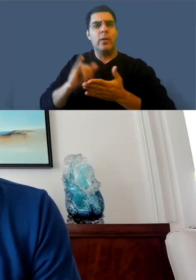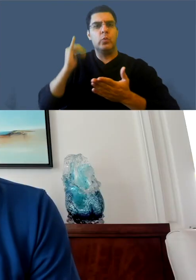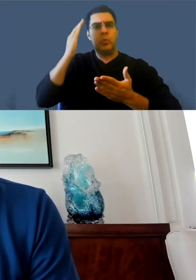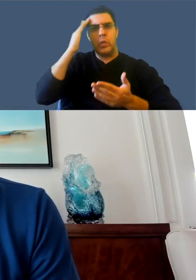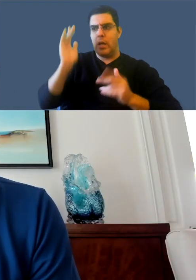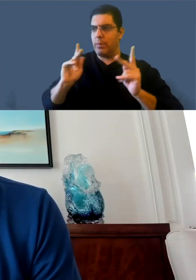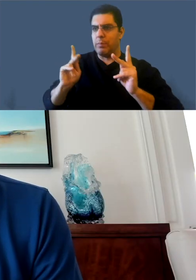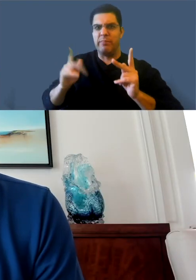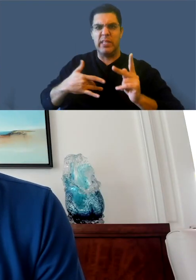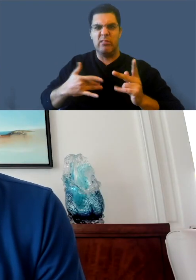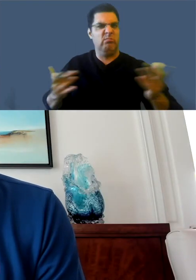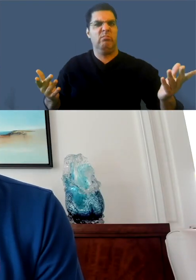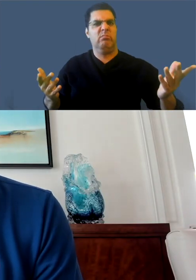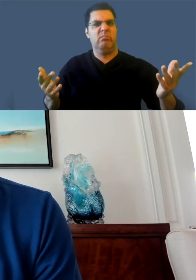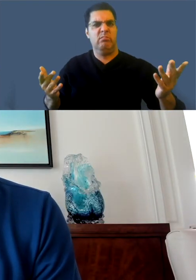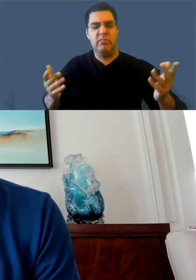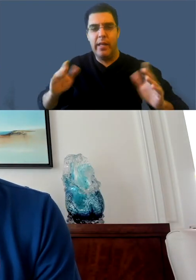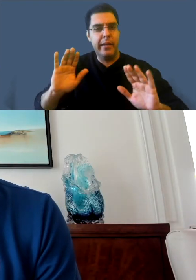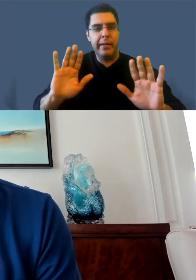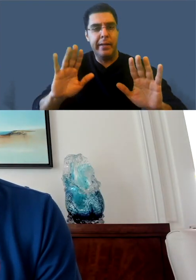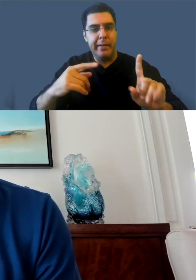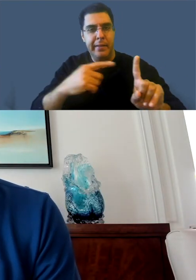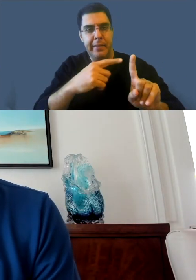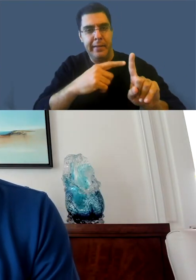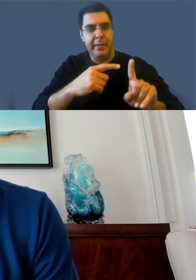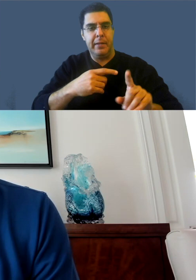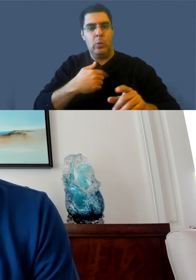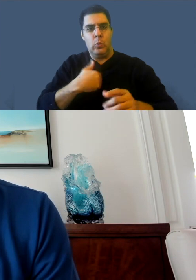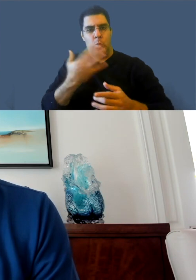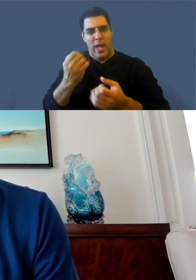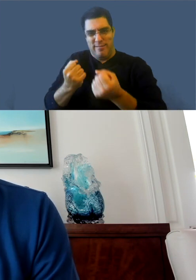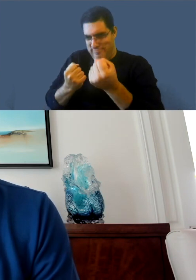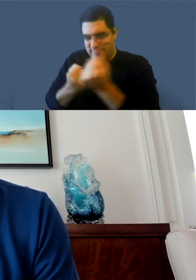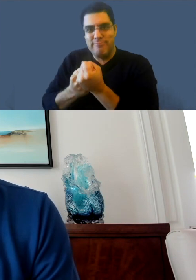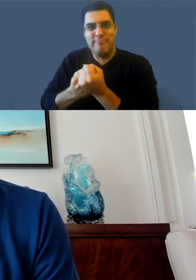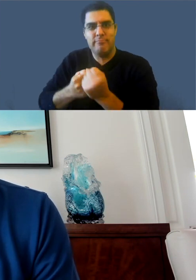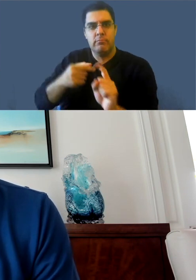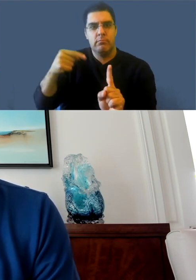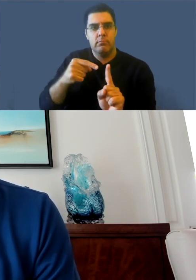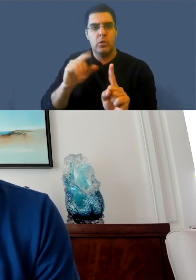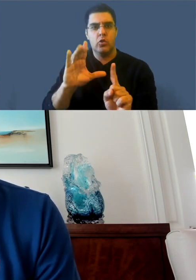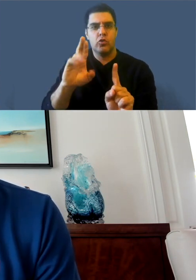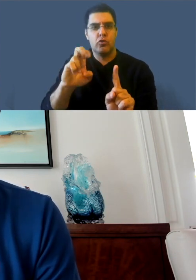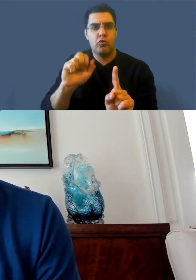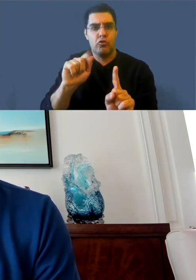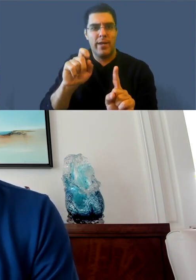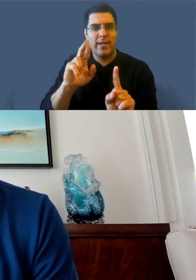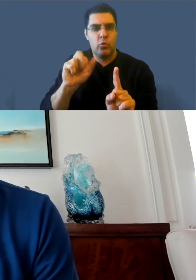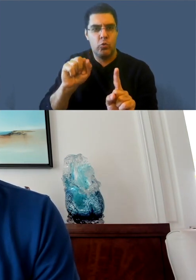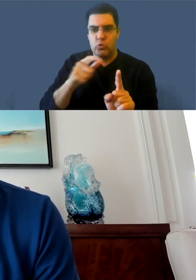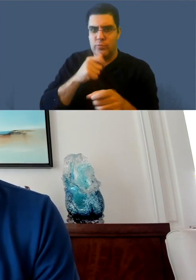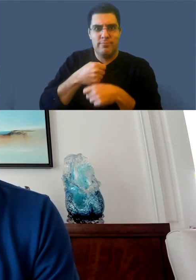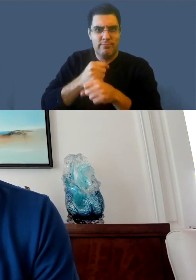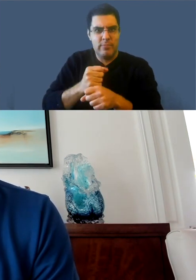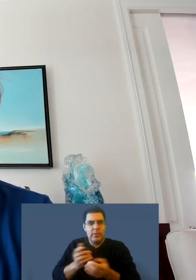So, just one more data point of why we decided to really double down on the creator generated captions.